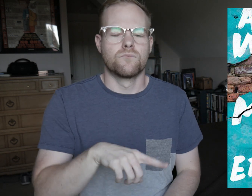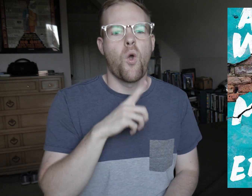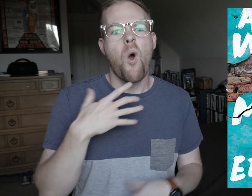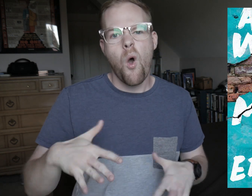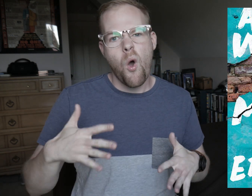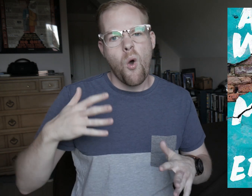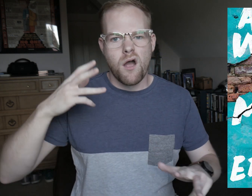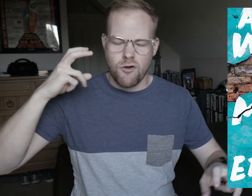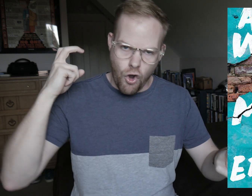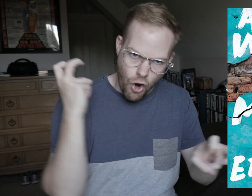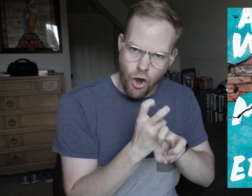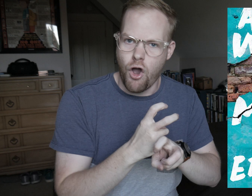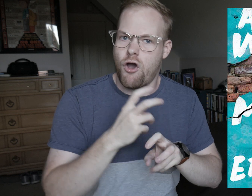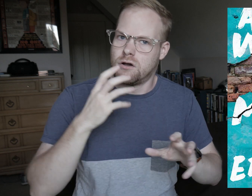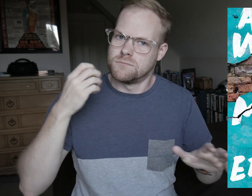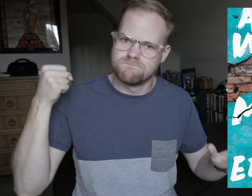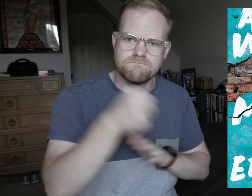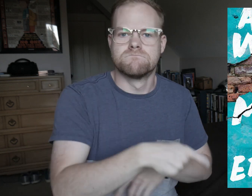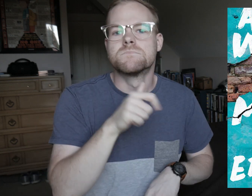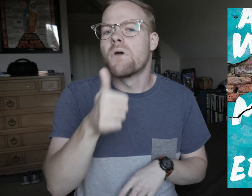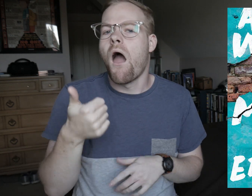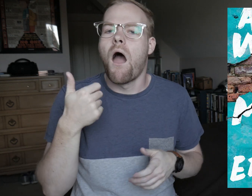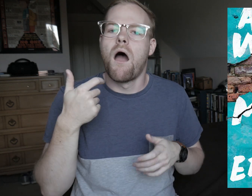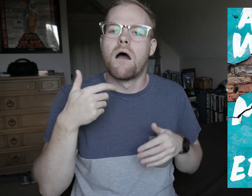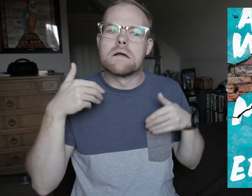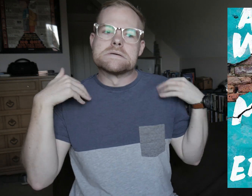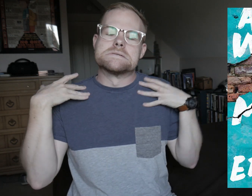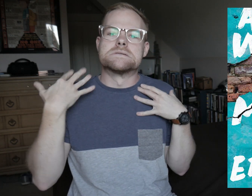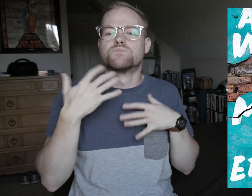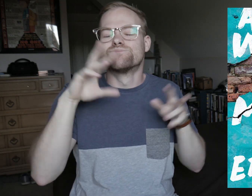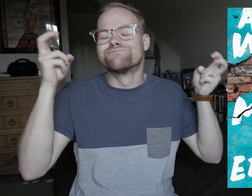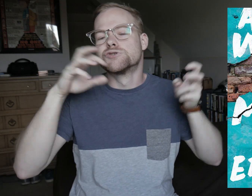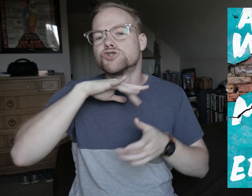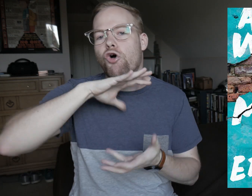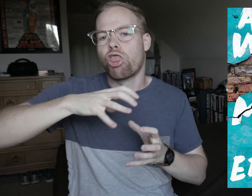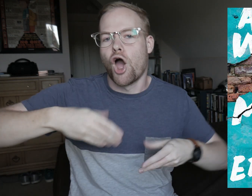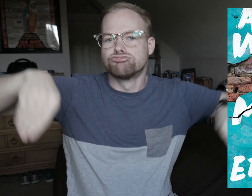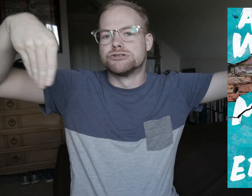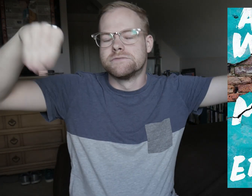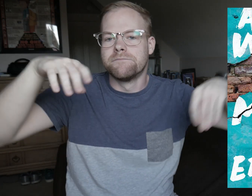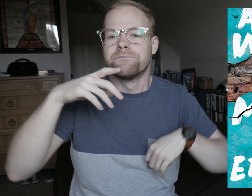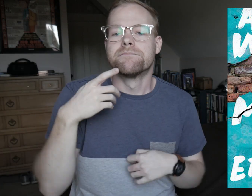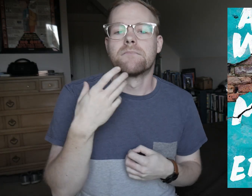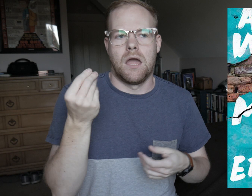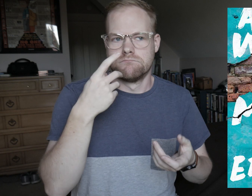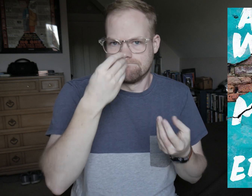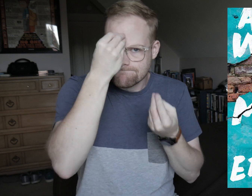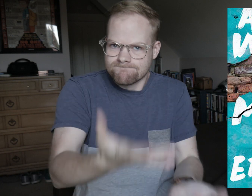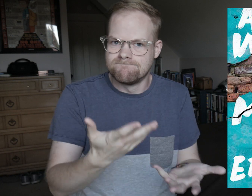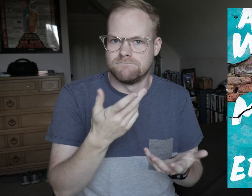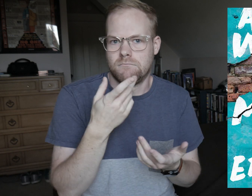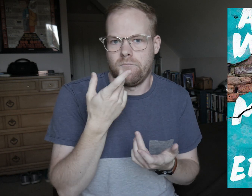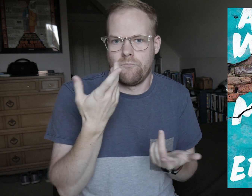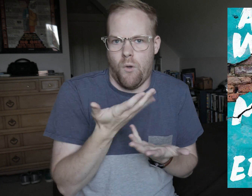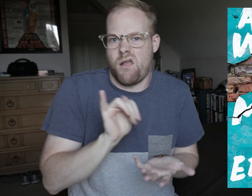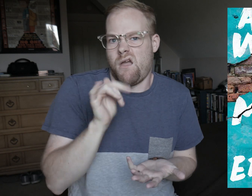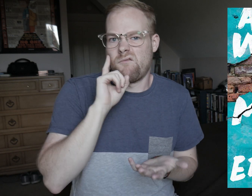This really went hard on it though, it didn’t hold back on “airing dirty laundry” and told it as it is for